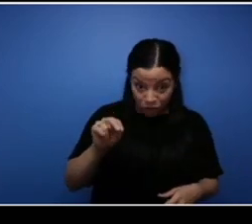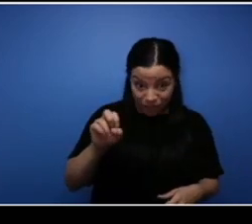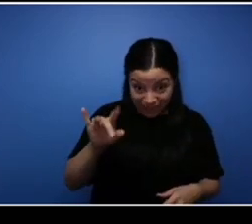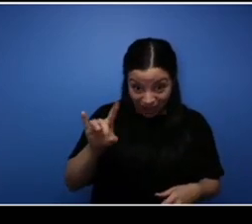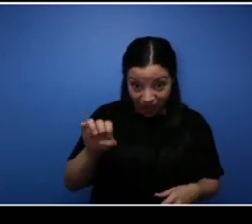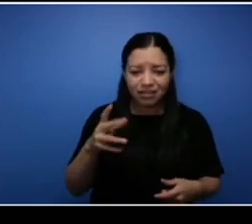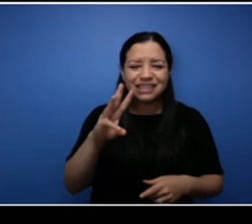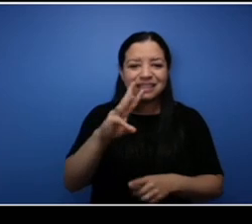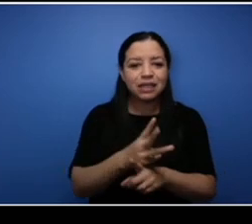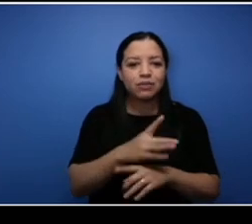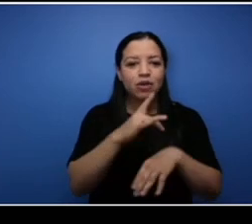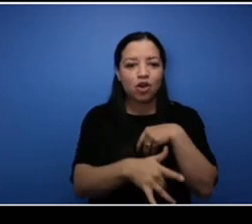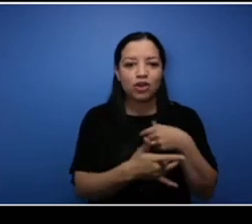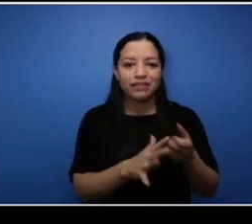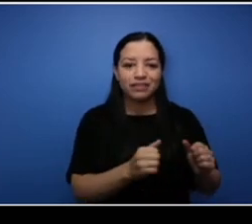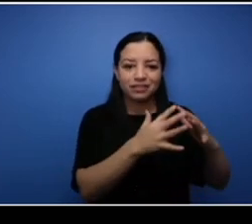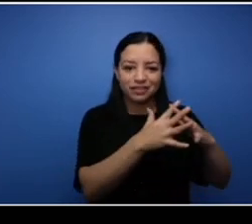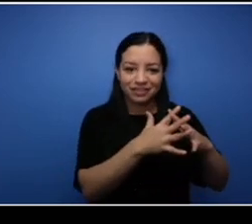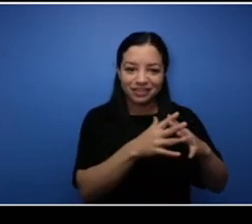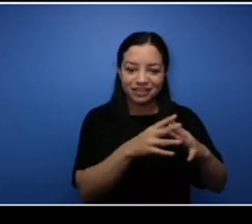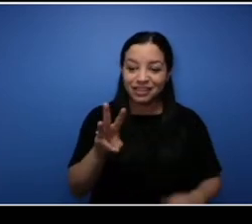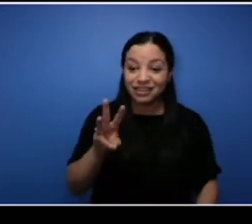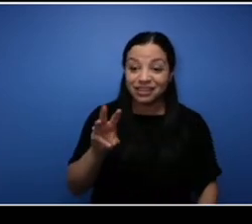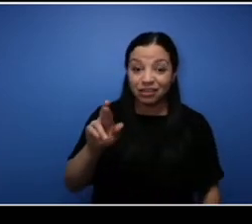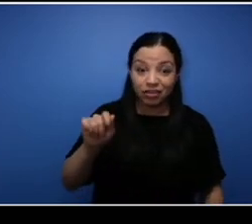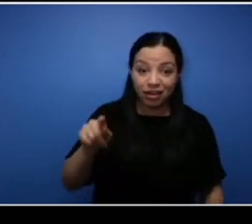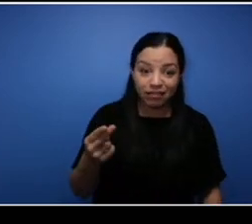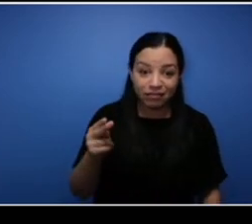6 Ralston Avenue if anybody's in the neighborhood, stop by see it, I'd love to take them on a